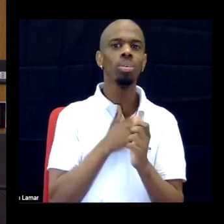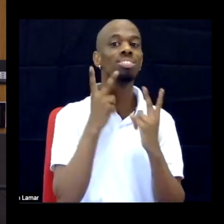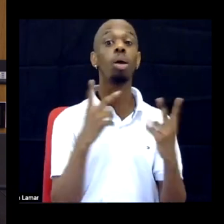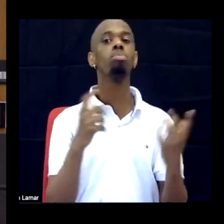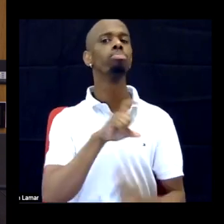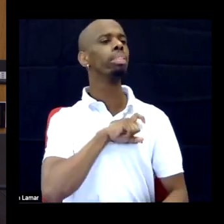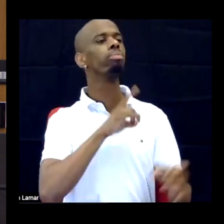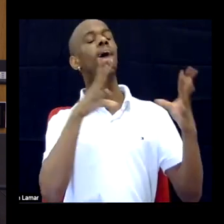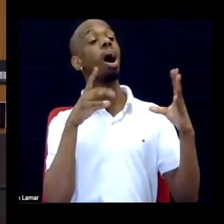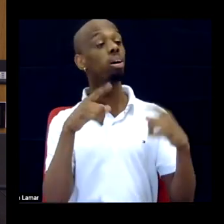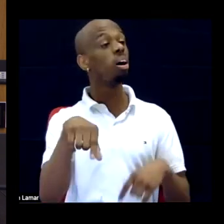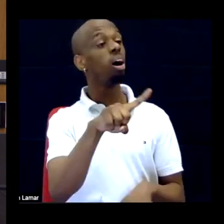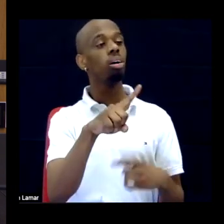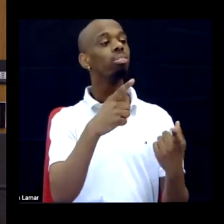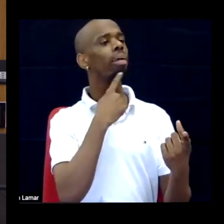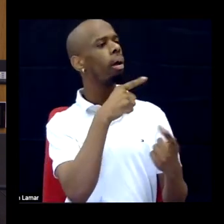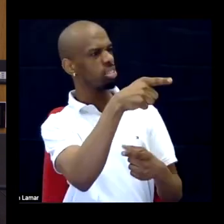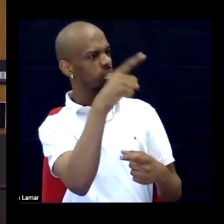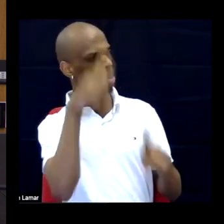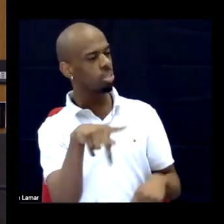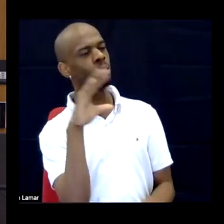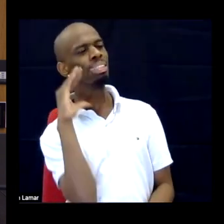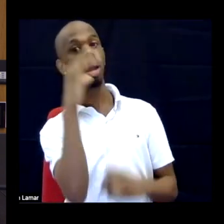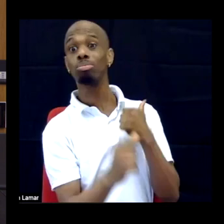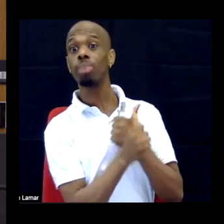this person was dangerous, right, I thought this person was out of their mind based on